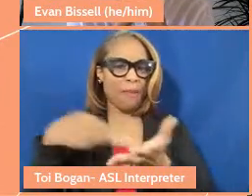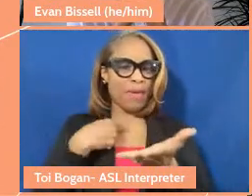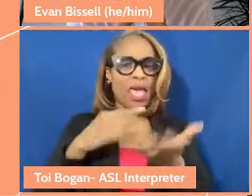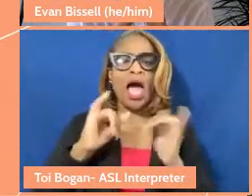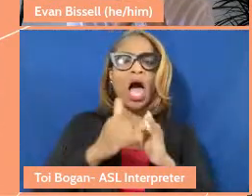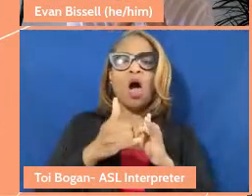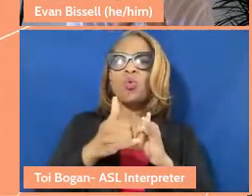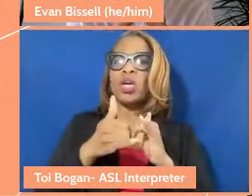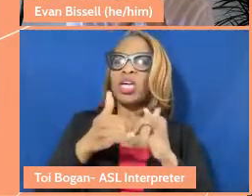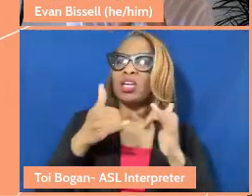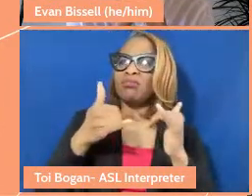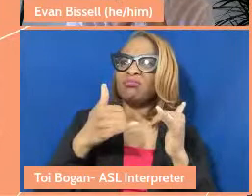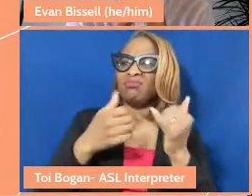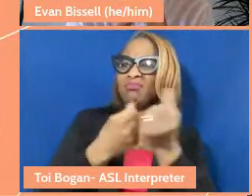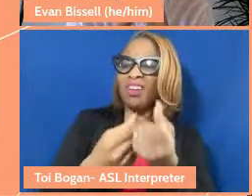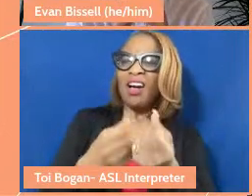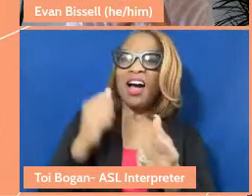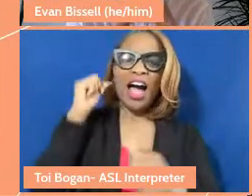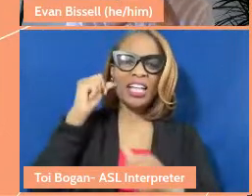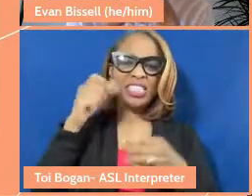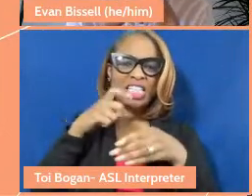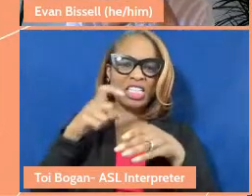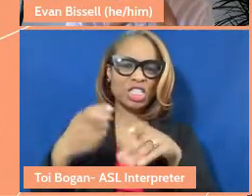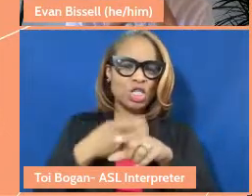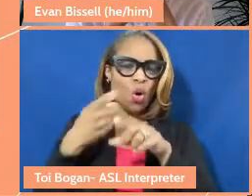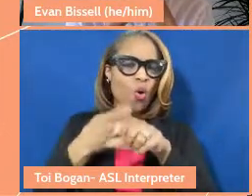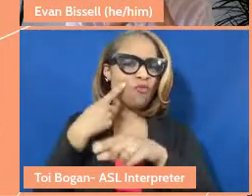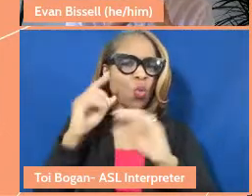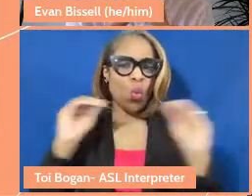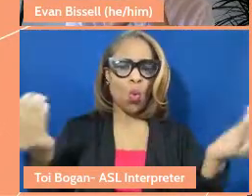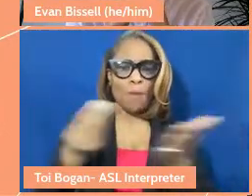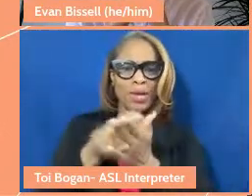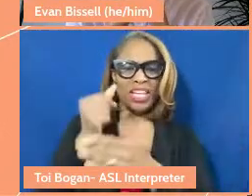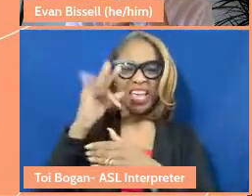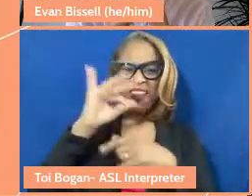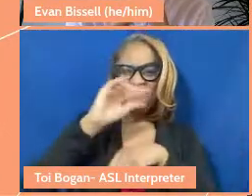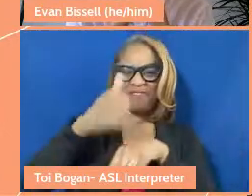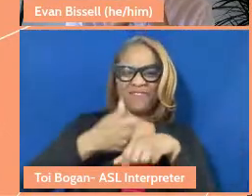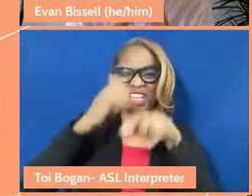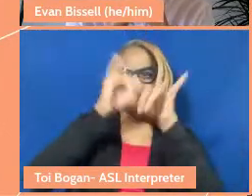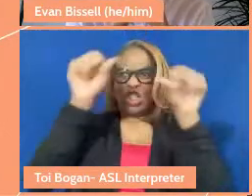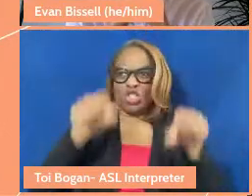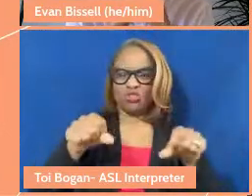money if suddenly we have this structure in place? And it's okay for things to not be big and big and